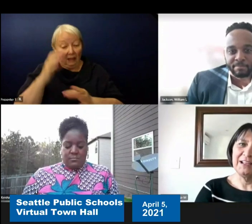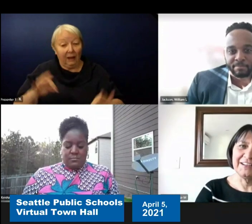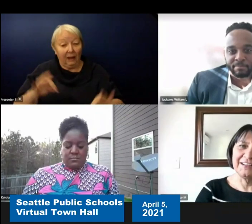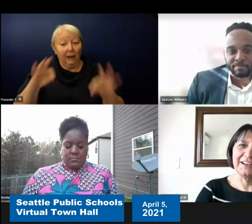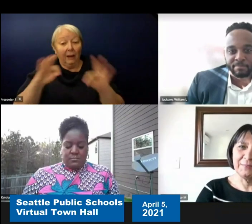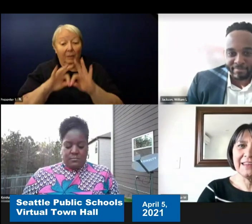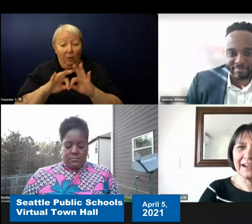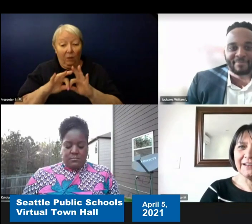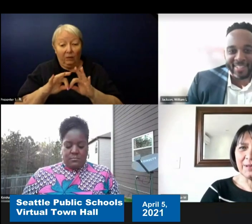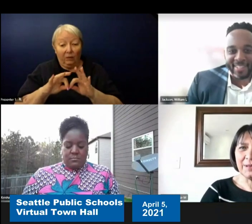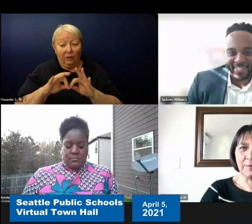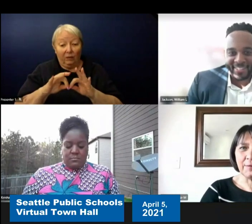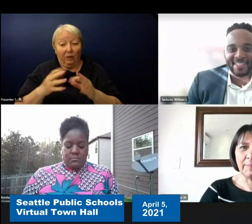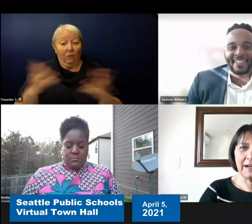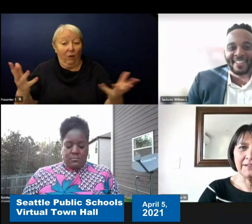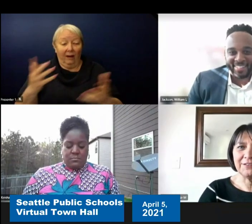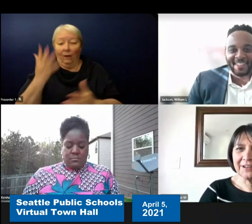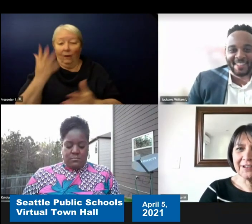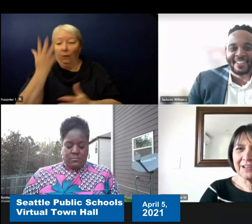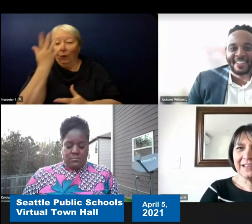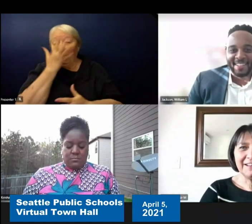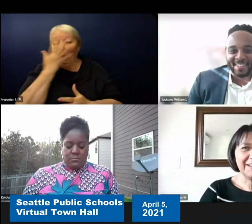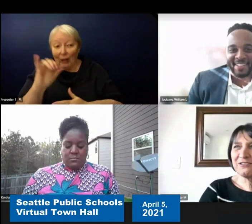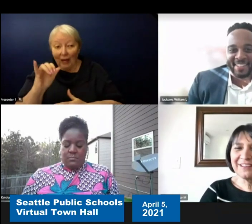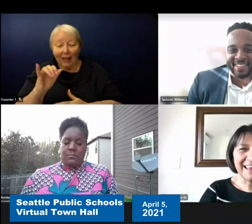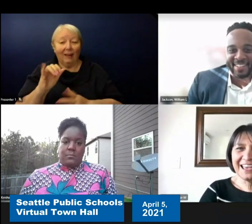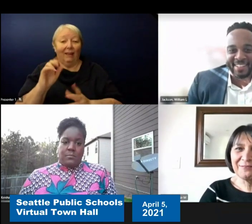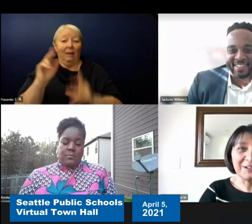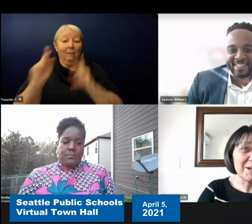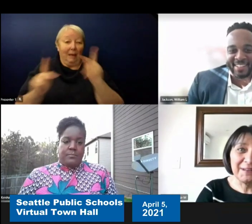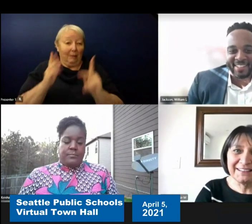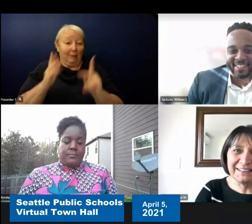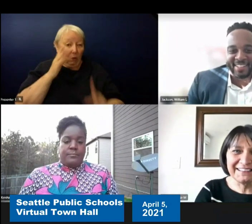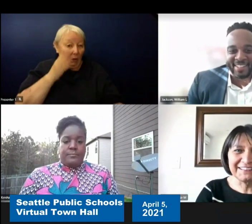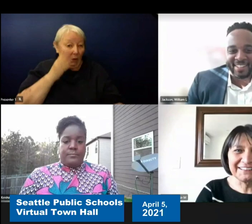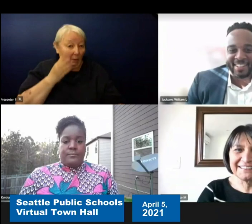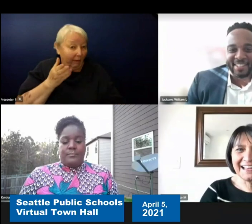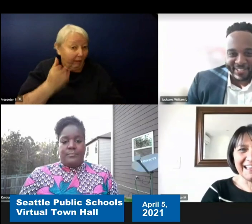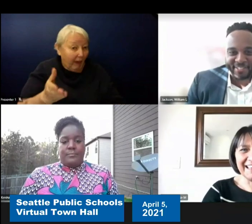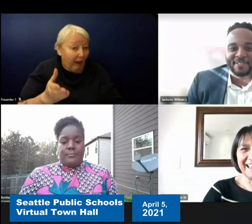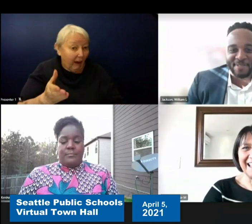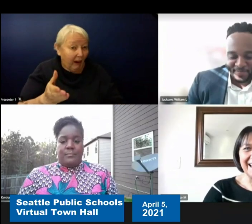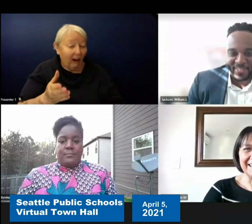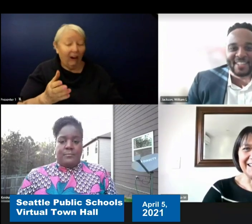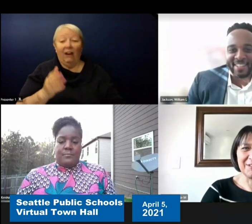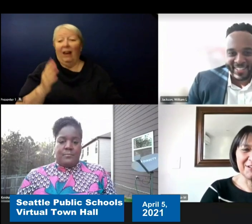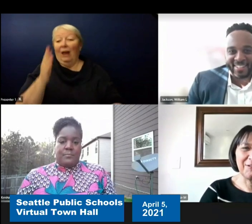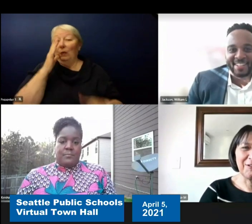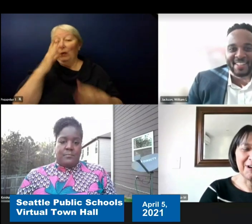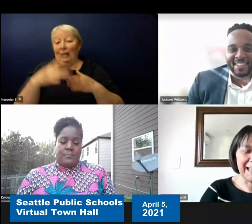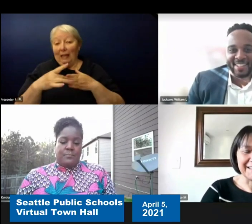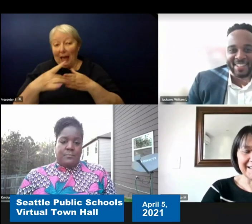to be there and be prepared to lead you through the day and what your building looks like and sort of orient